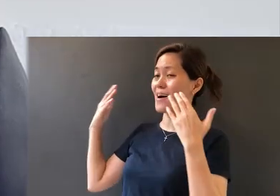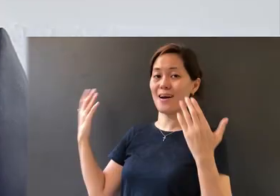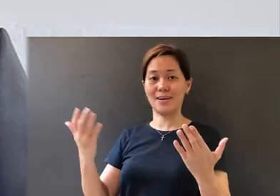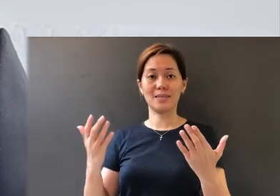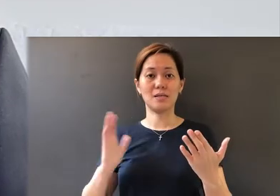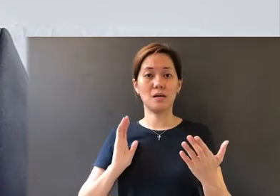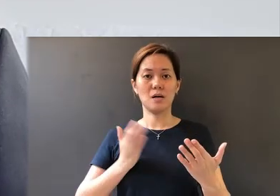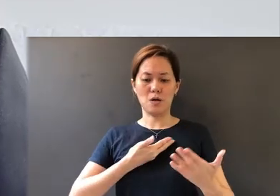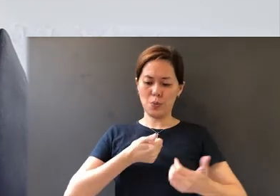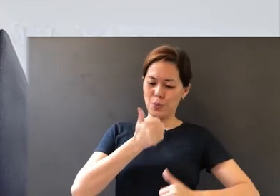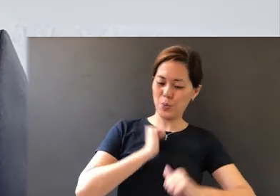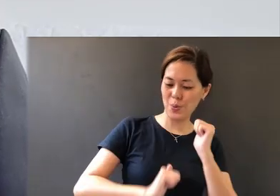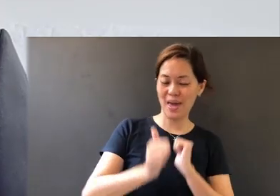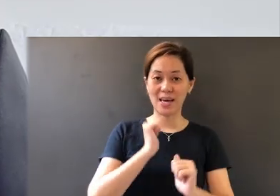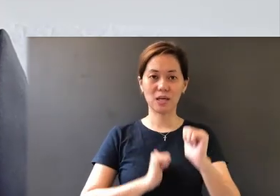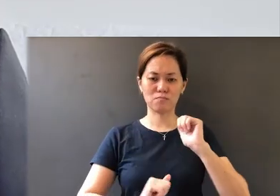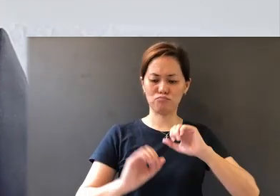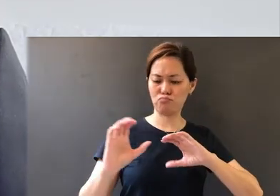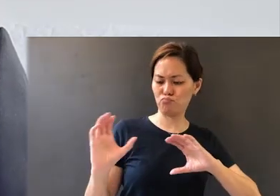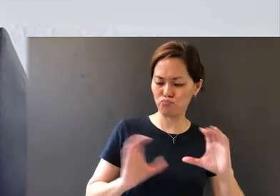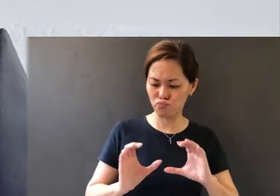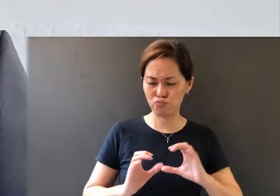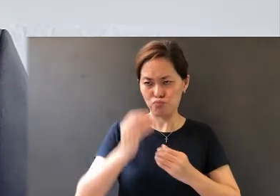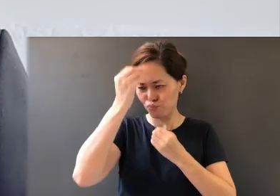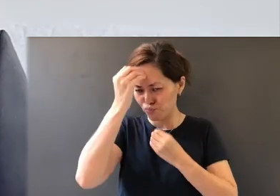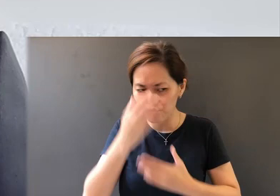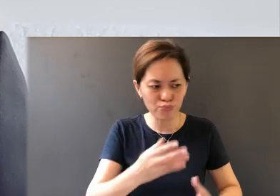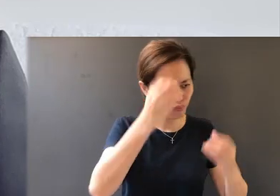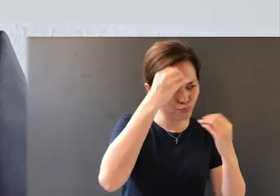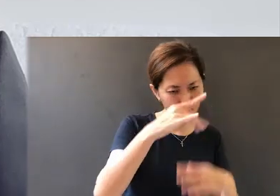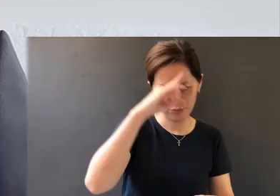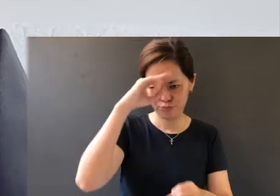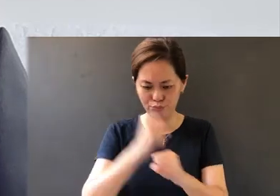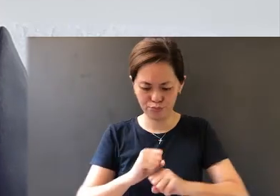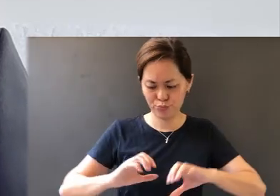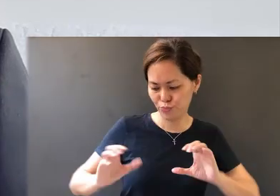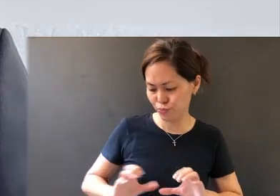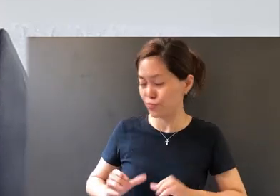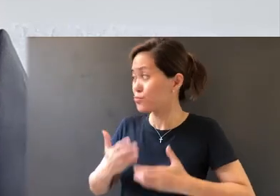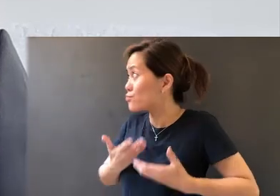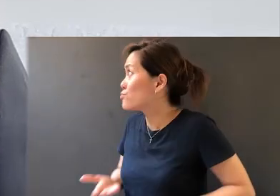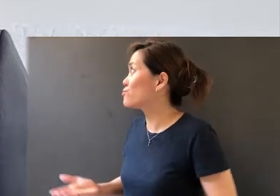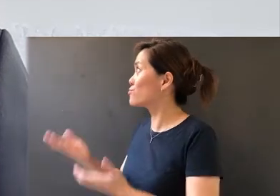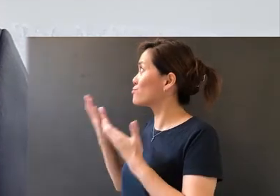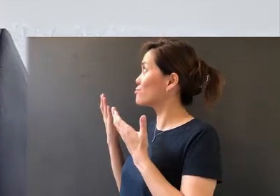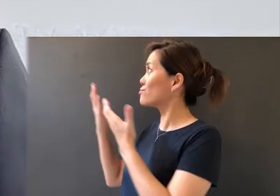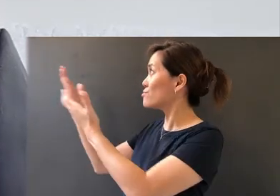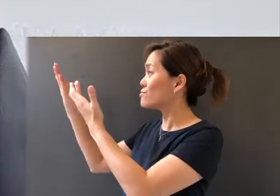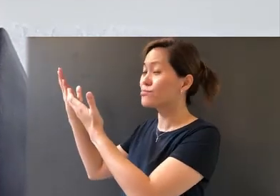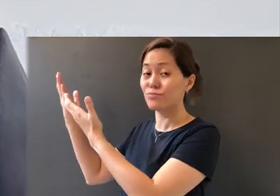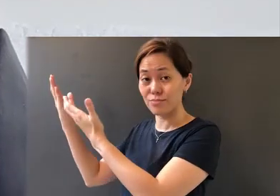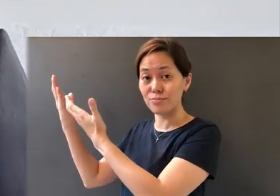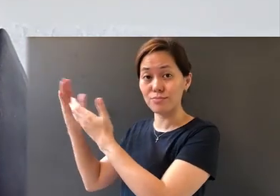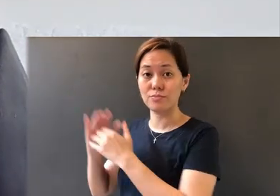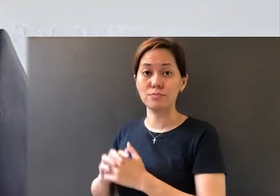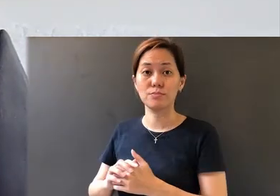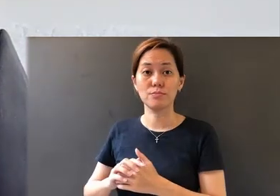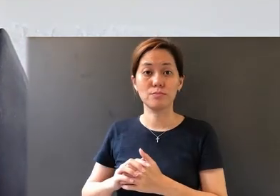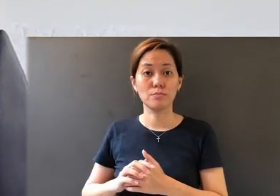our acts of obedience, our works of faith, to God. And who we are